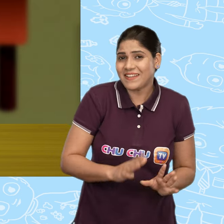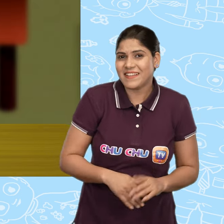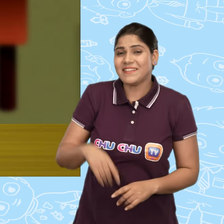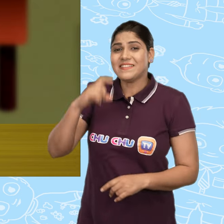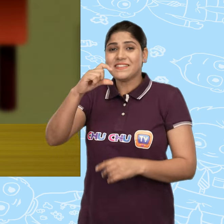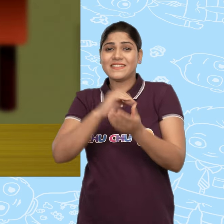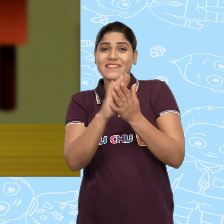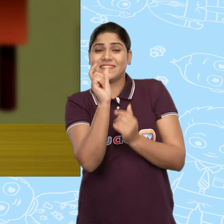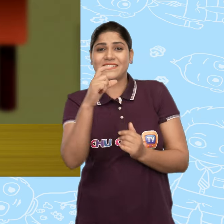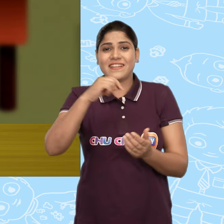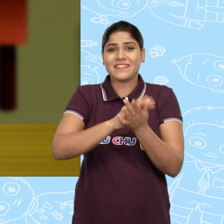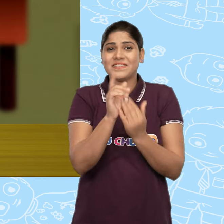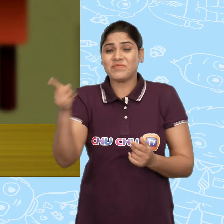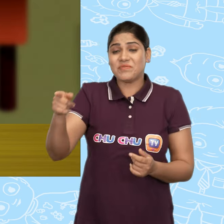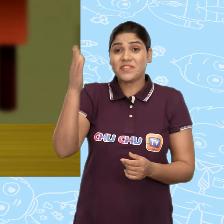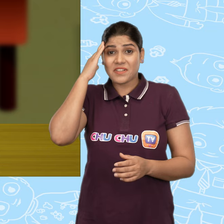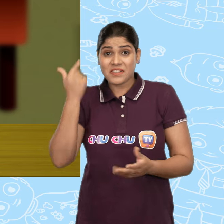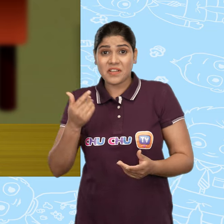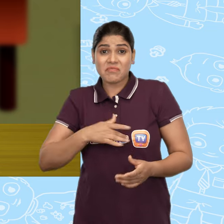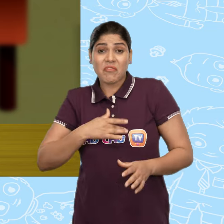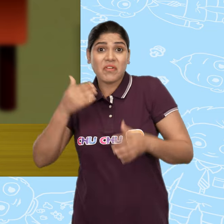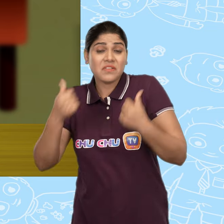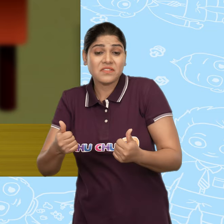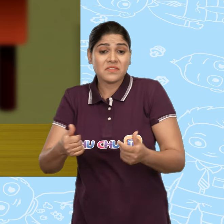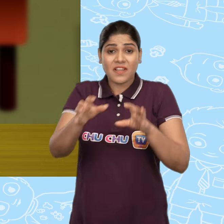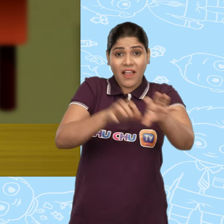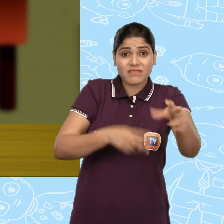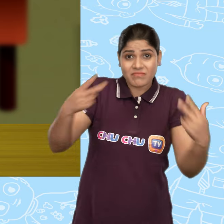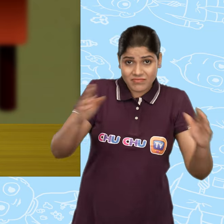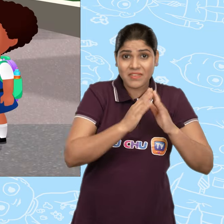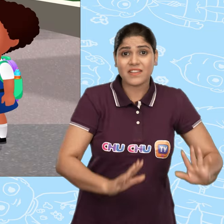And ChuChu was interested to hear that animals had homes too.